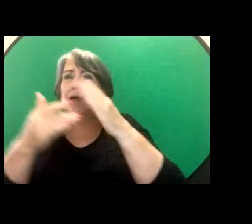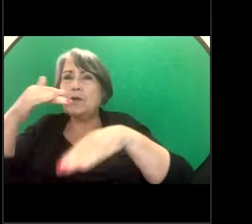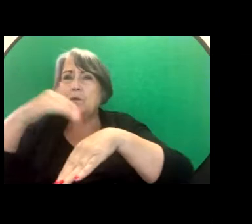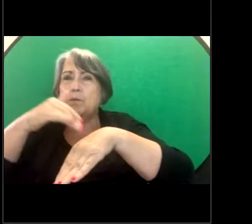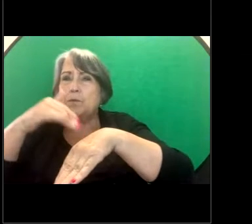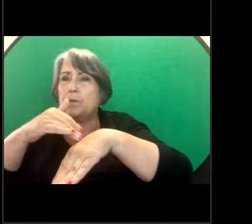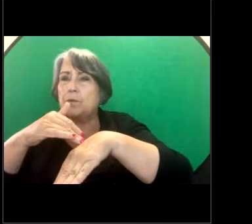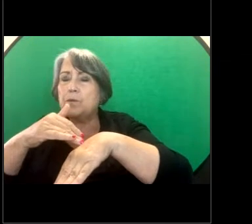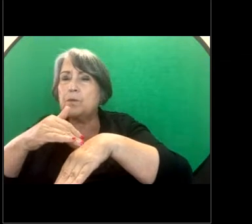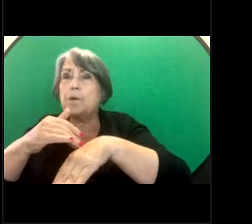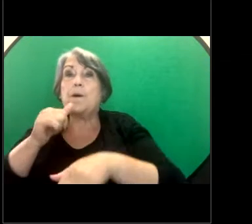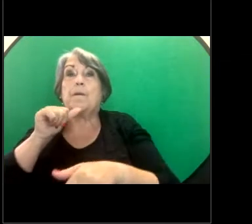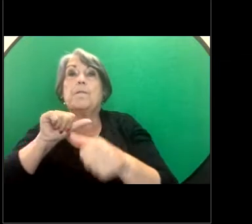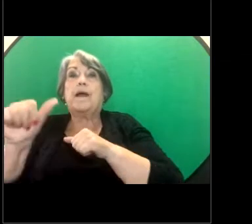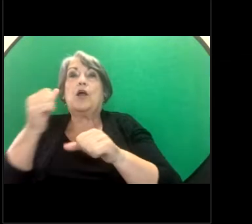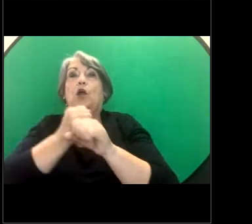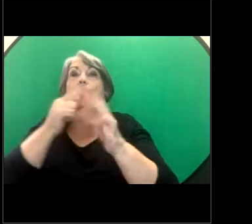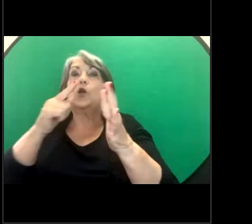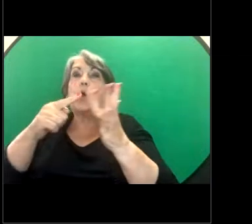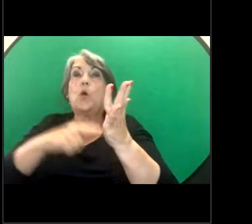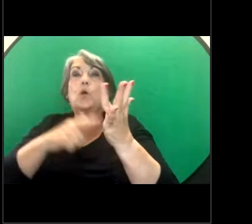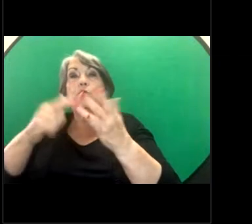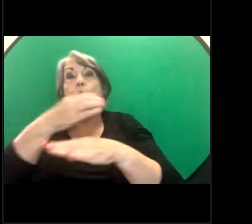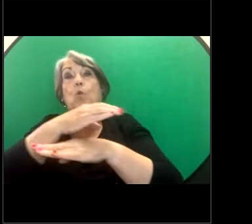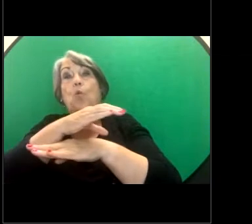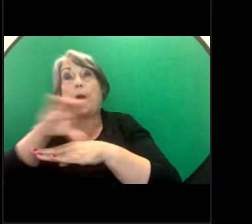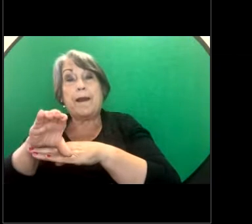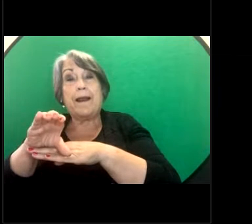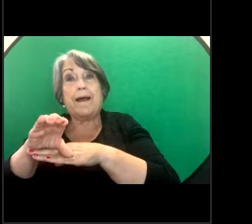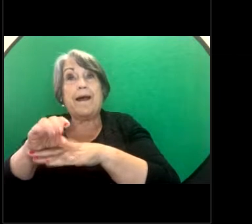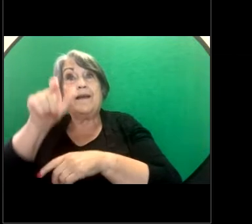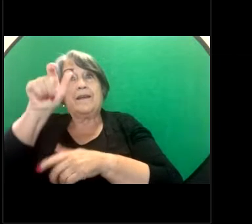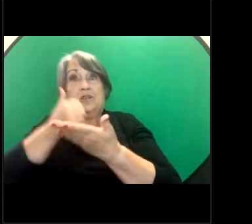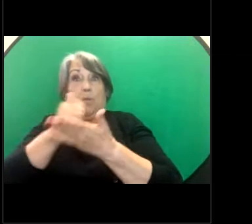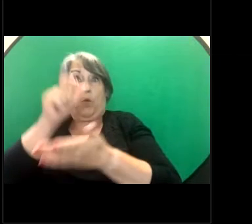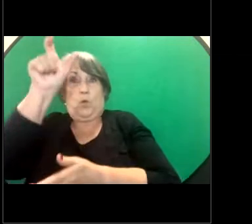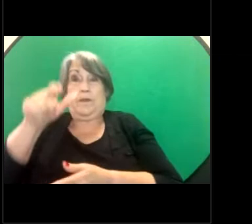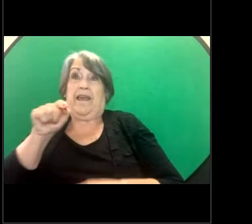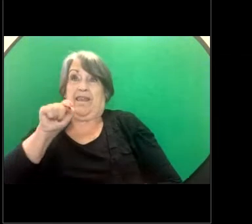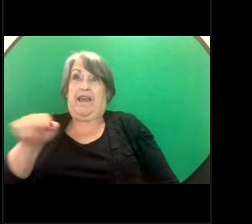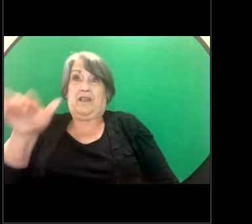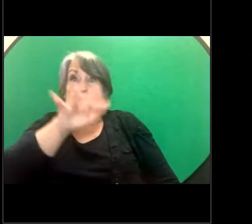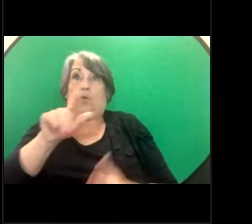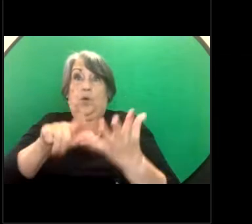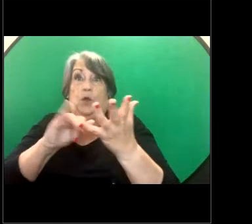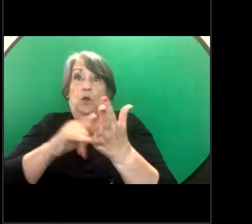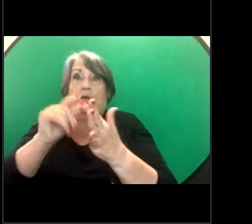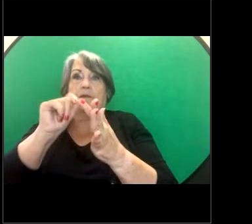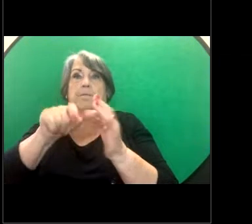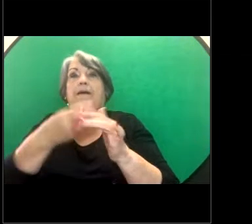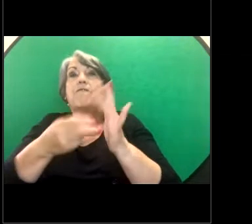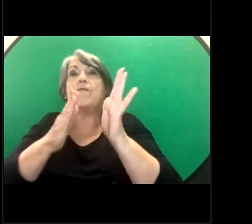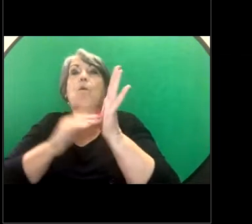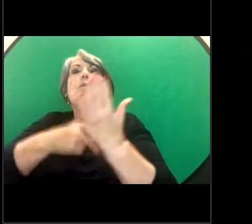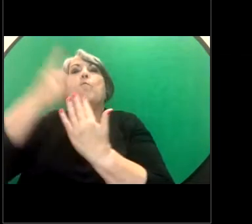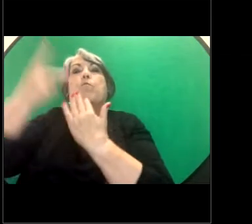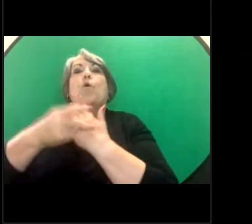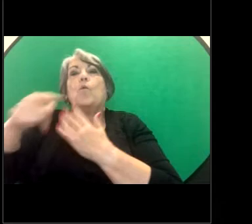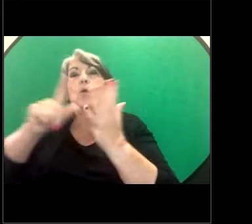out is the go to webinar support platform and there's a link also available in the hand-outs.